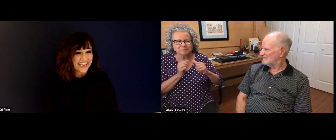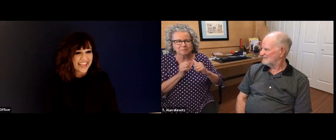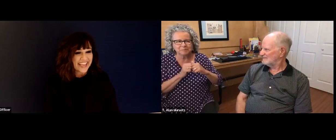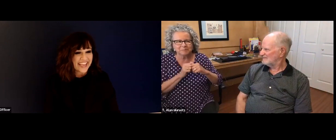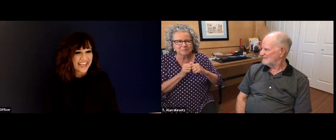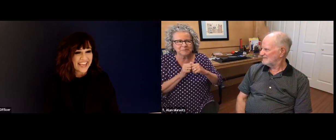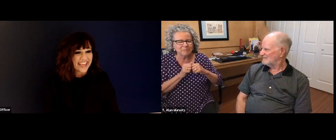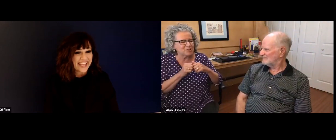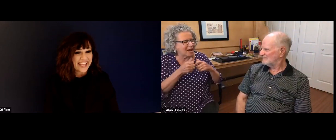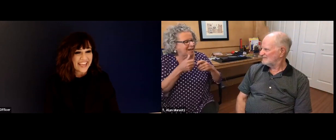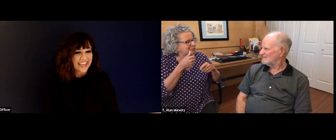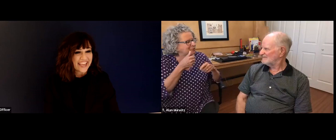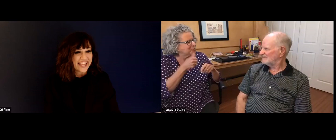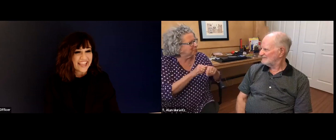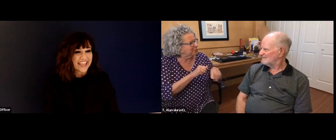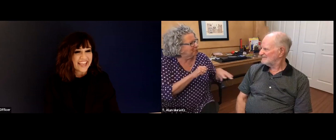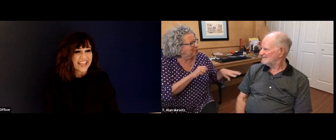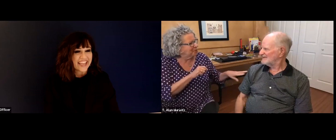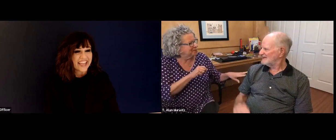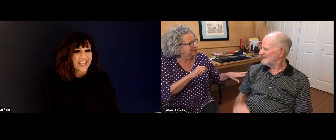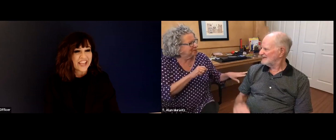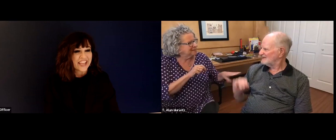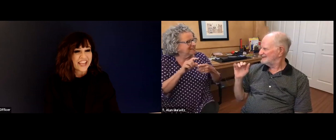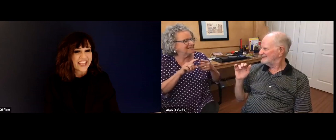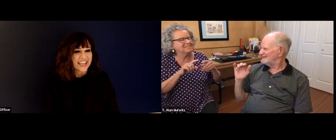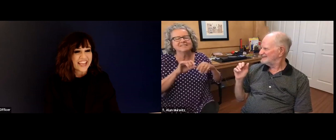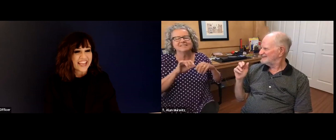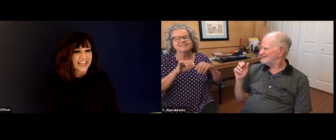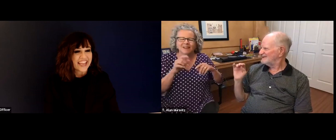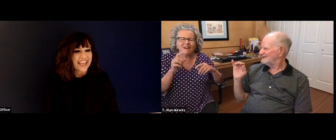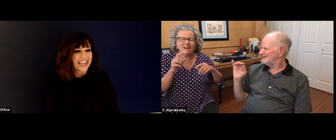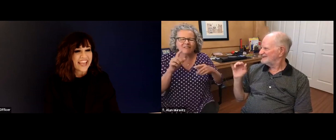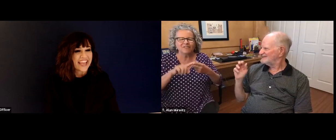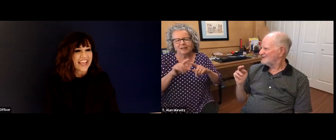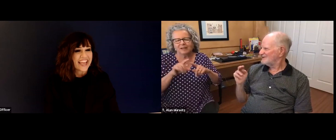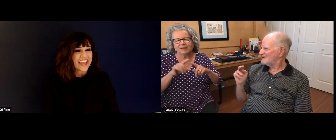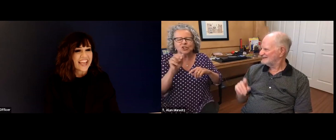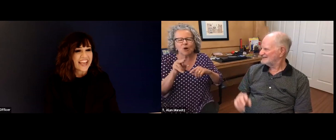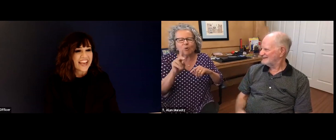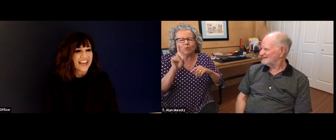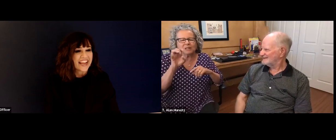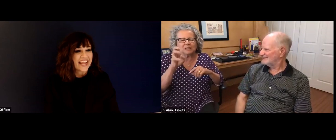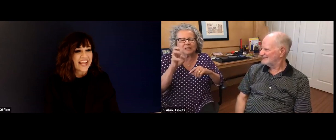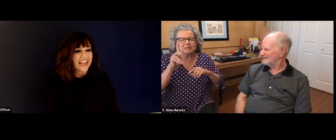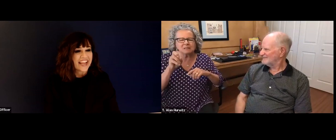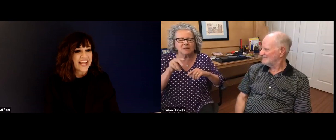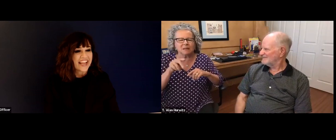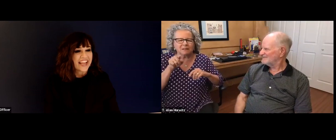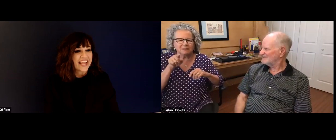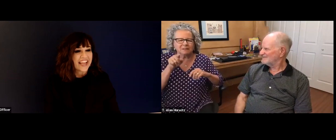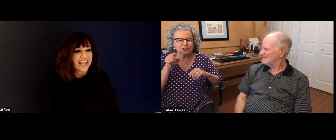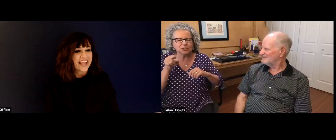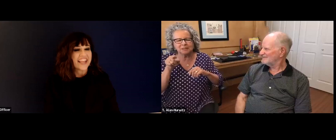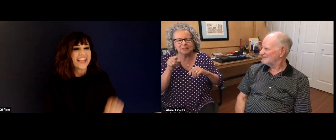degrees in various fields, like Alan Turing to remember, do you